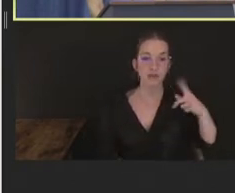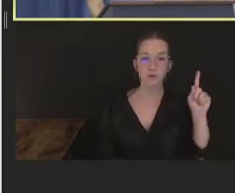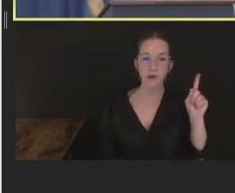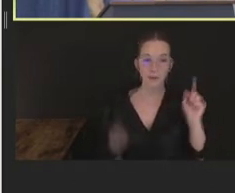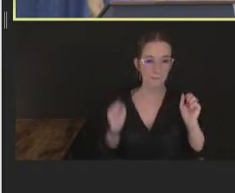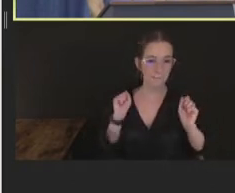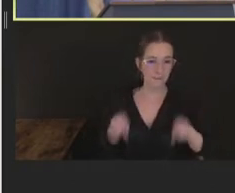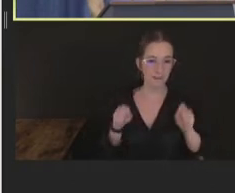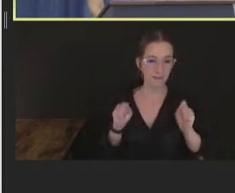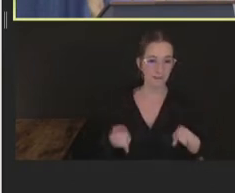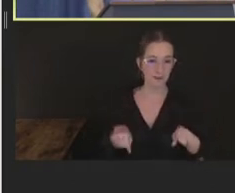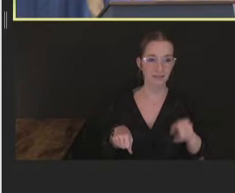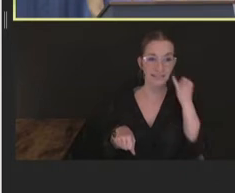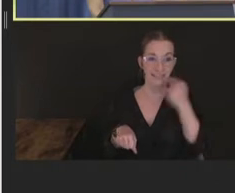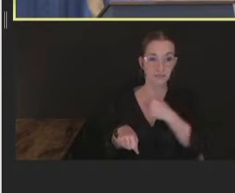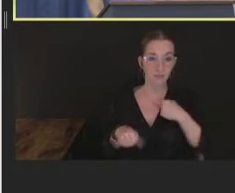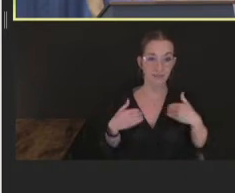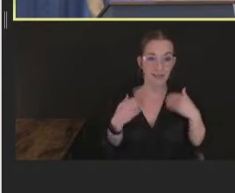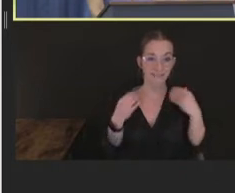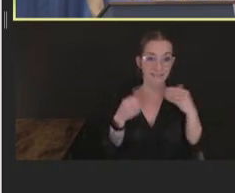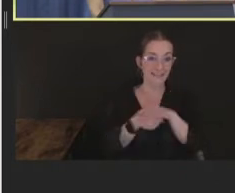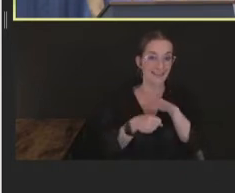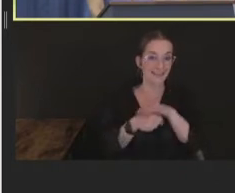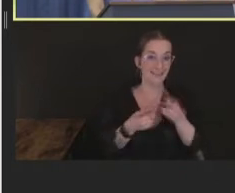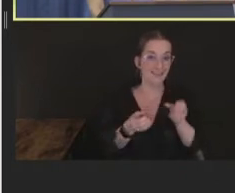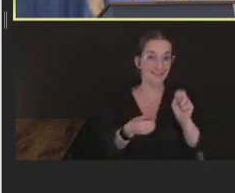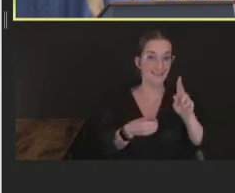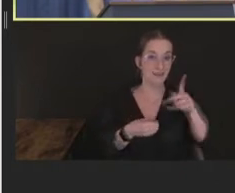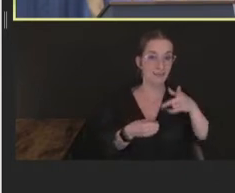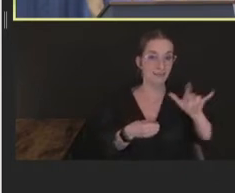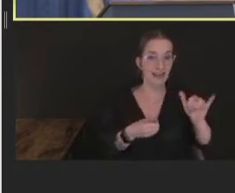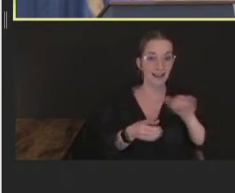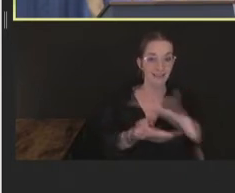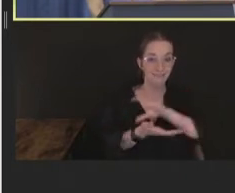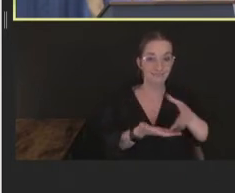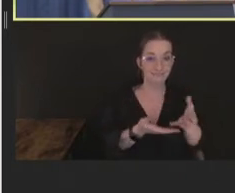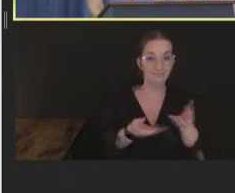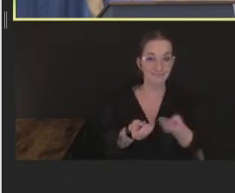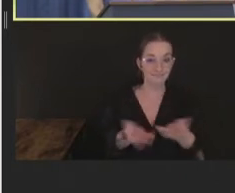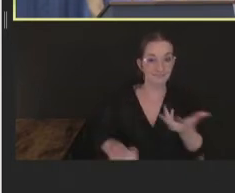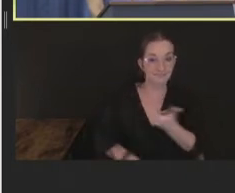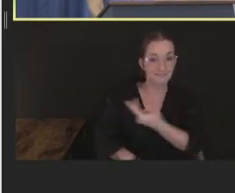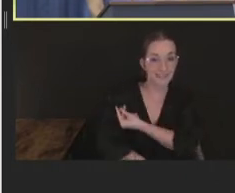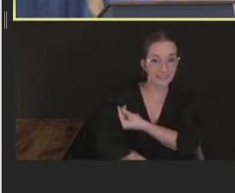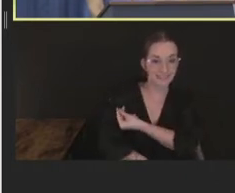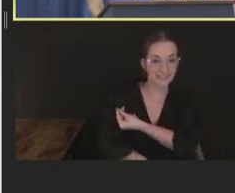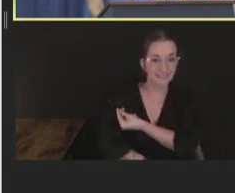current supplies of vaccine. And we recommend that jurisdictions who are implementing a PrEP approach